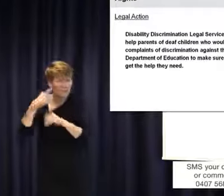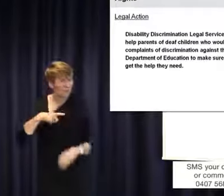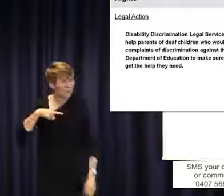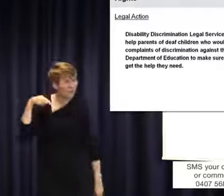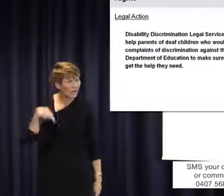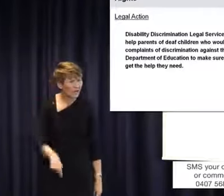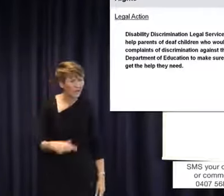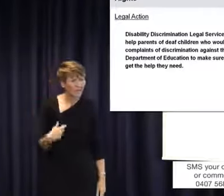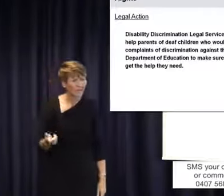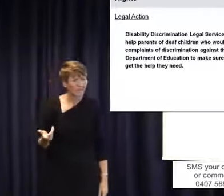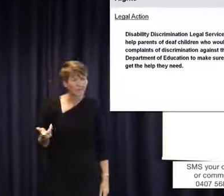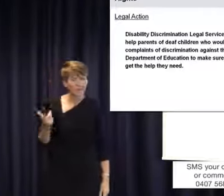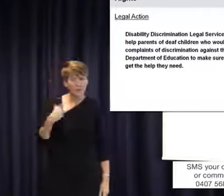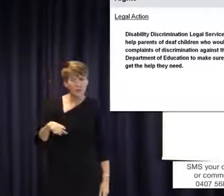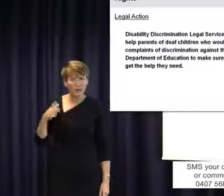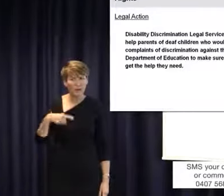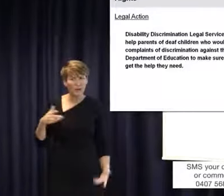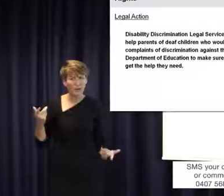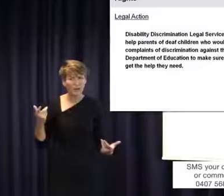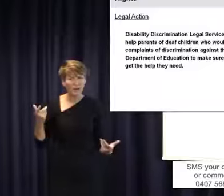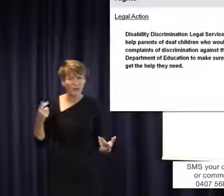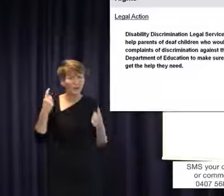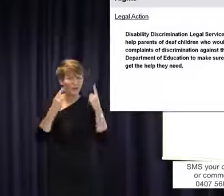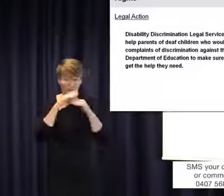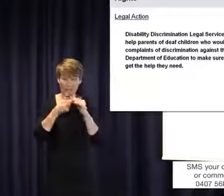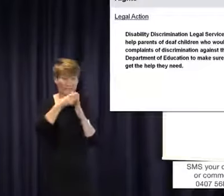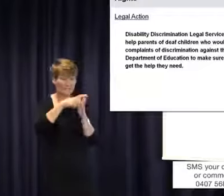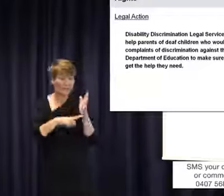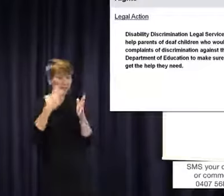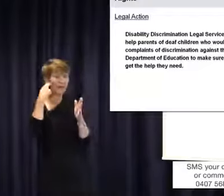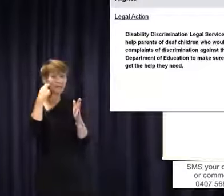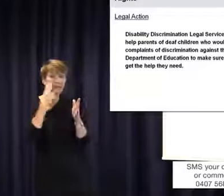the back waters in terms of disabilities and deaf rights. In fact, just being in Thailand